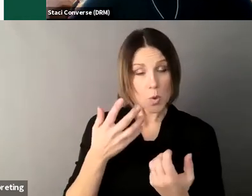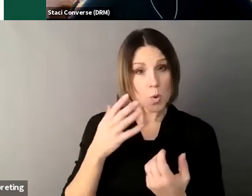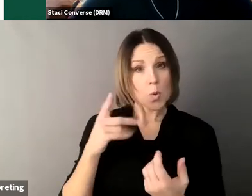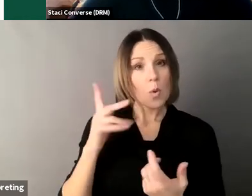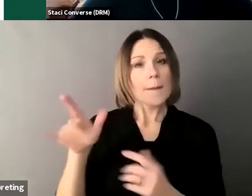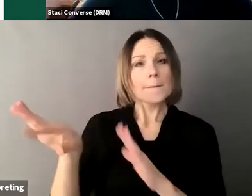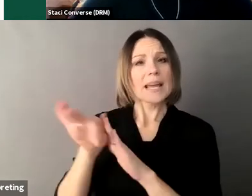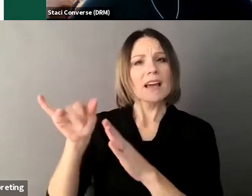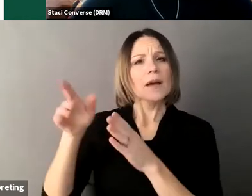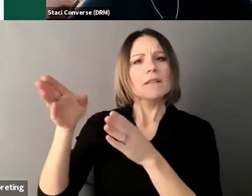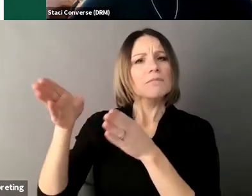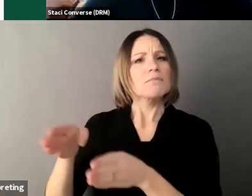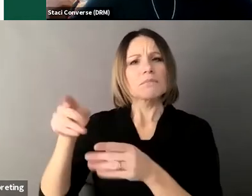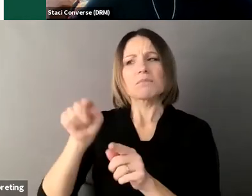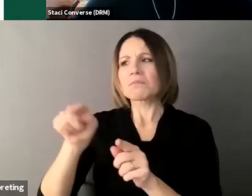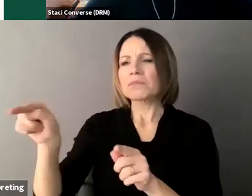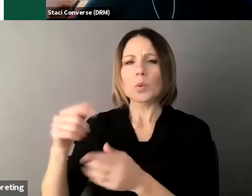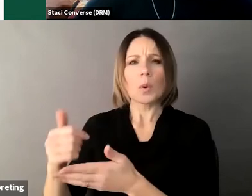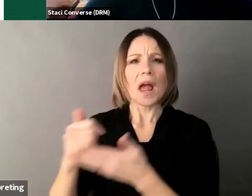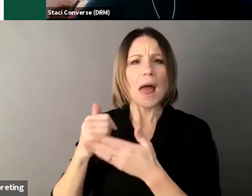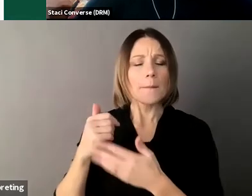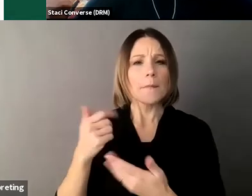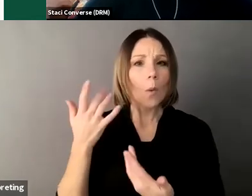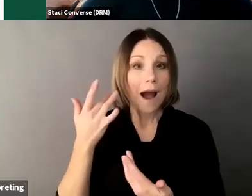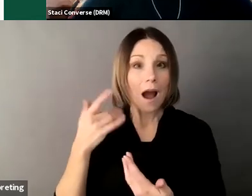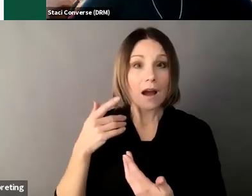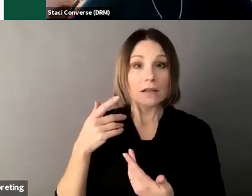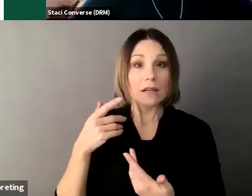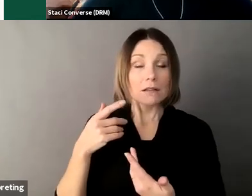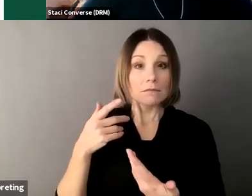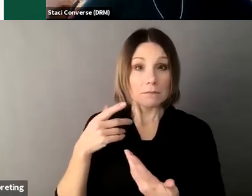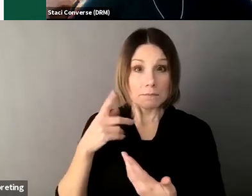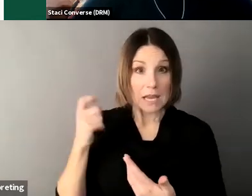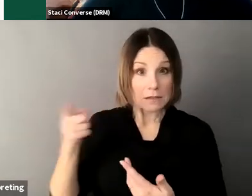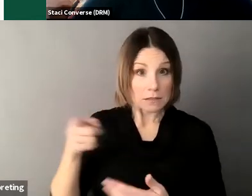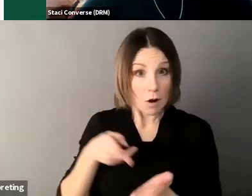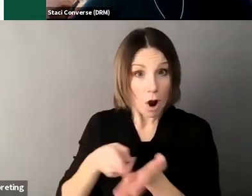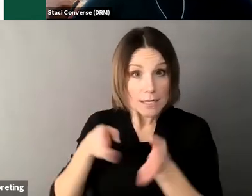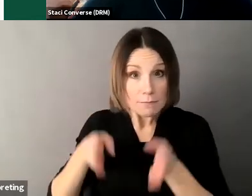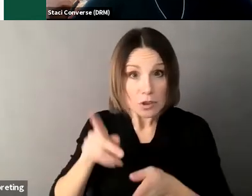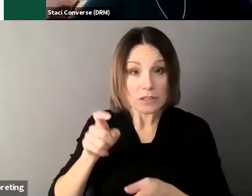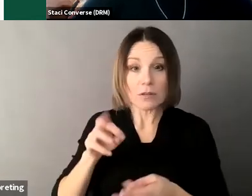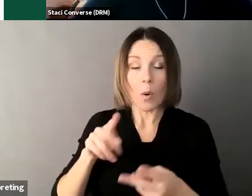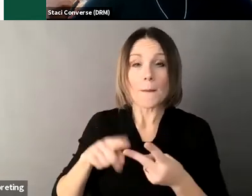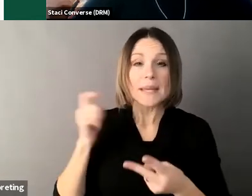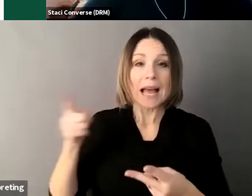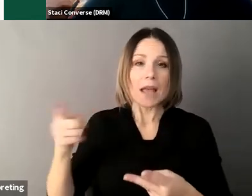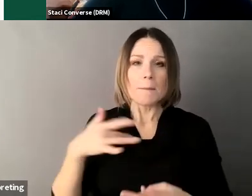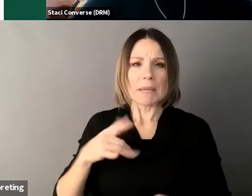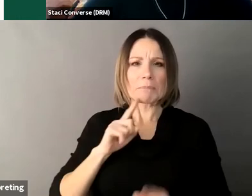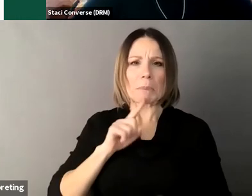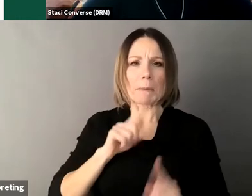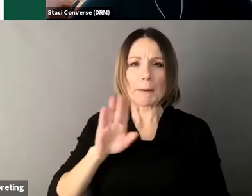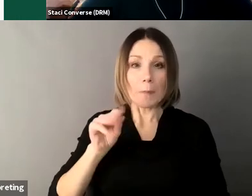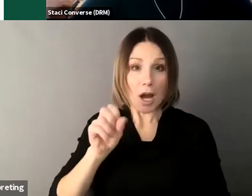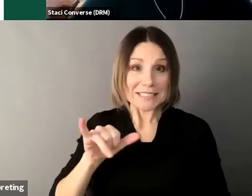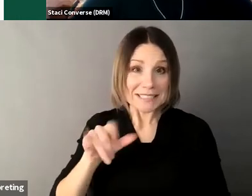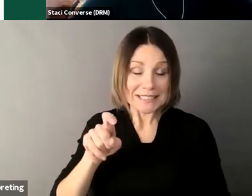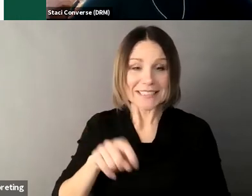kind controlling respectful or other you would just take a couple minutes to do that